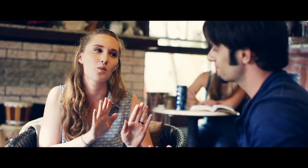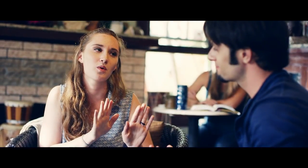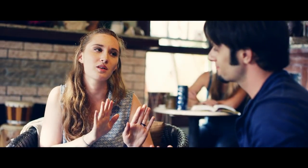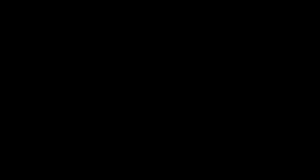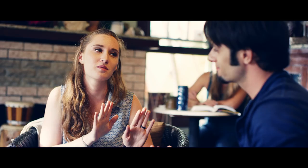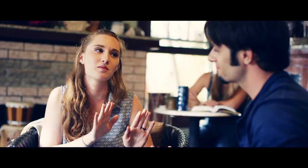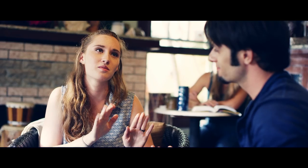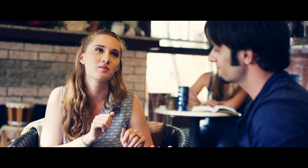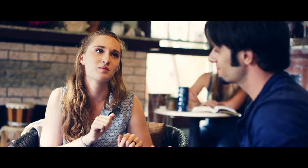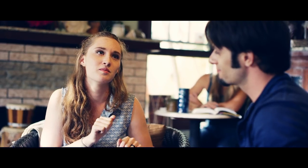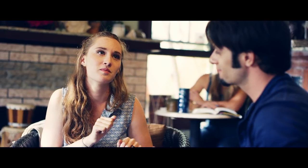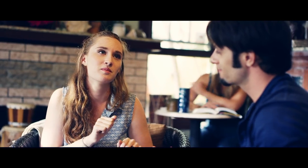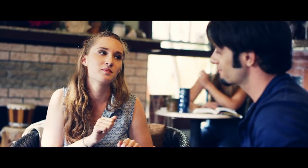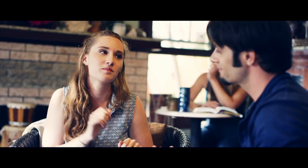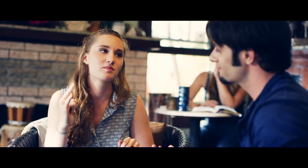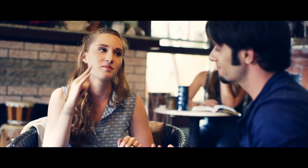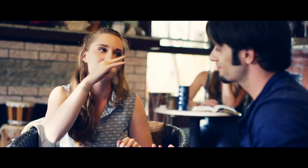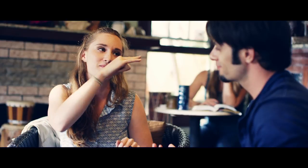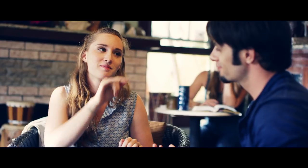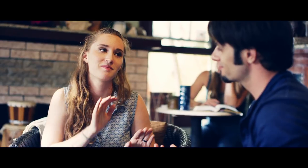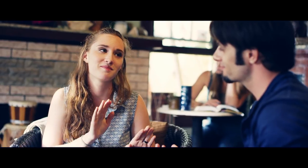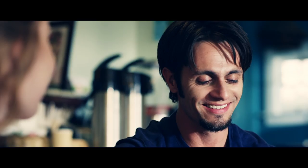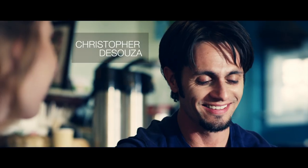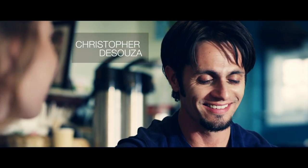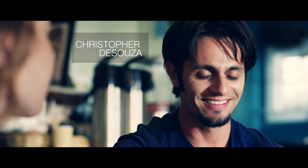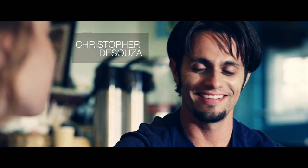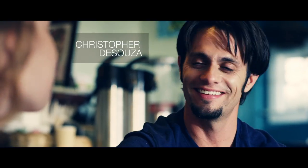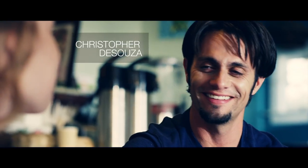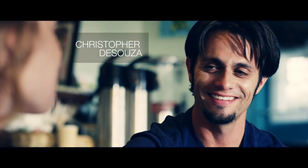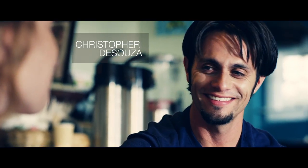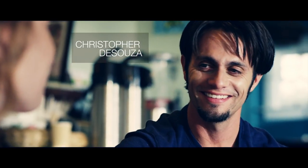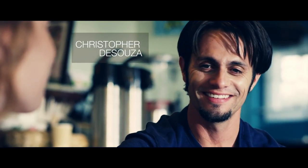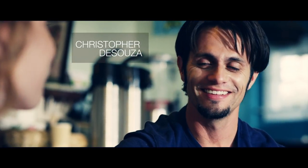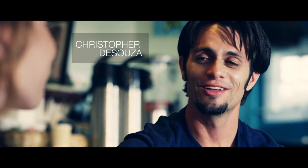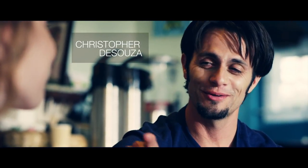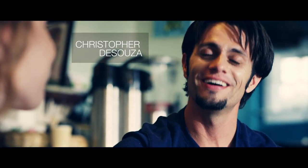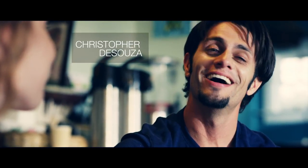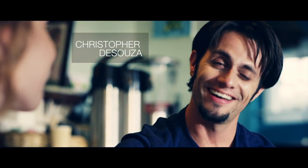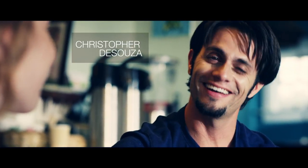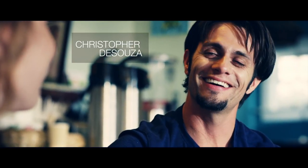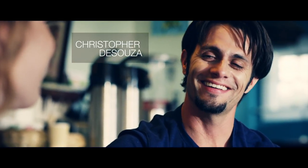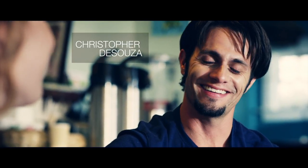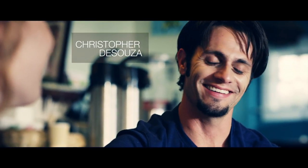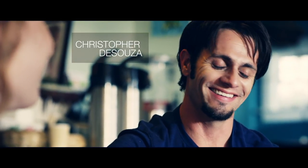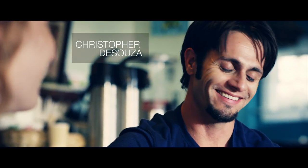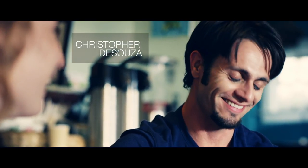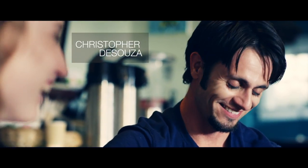(Beep sound) Director: Hold, hold - Don’t cut! (Film crew talking)